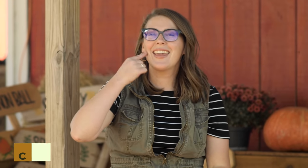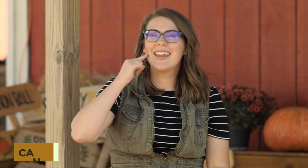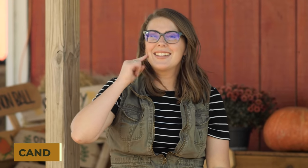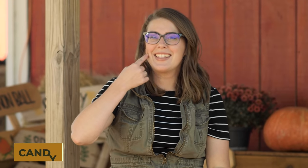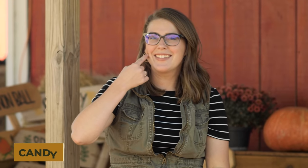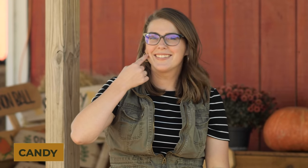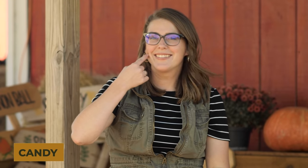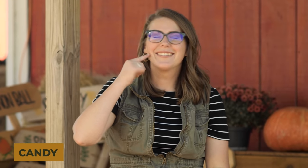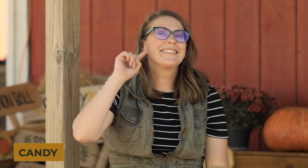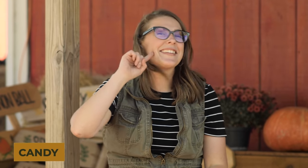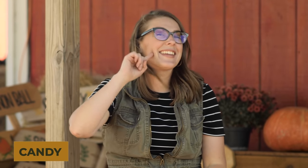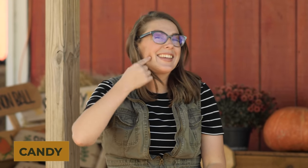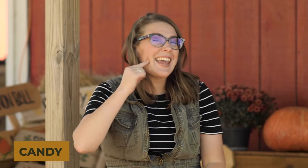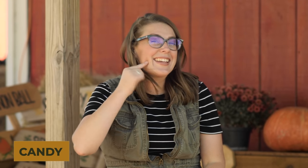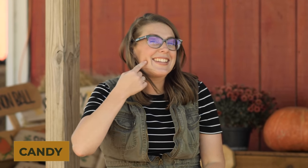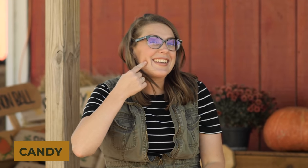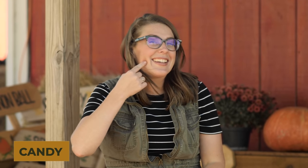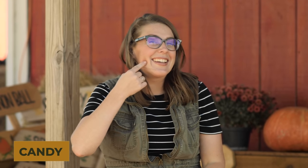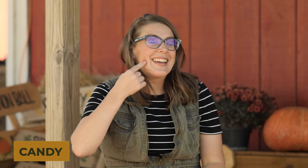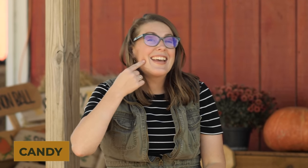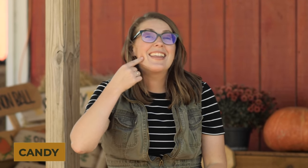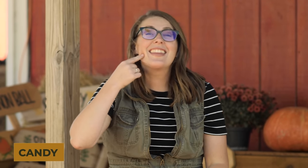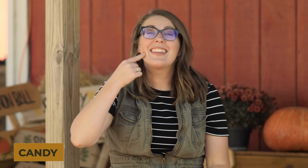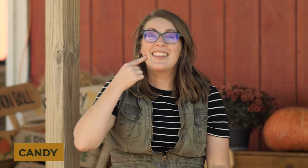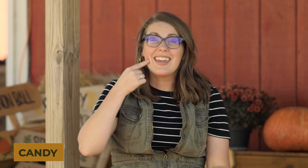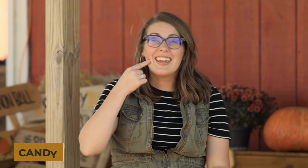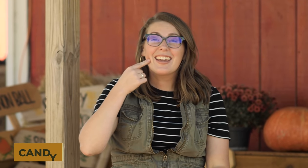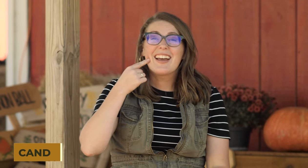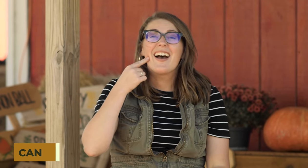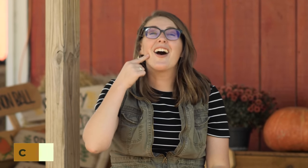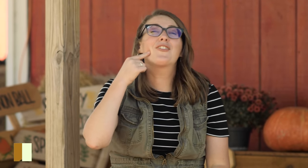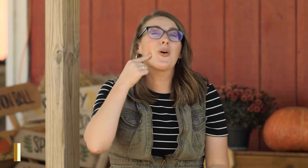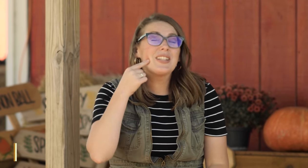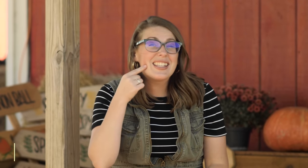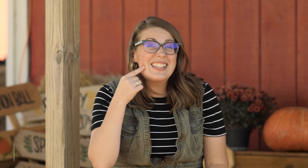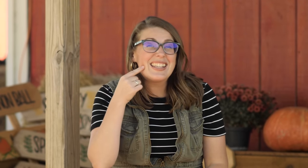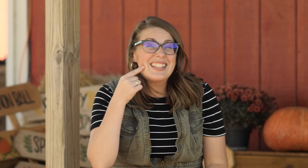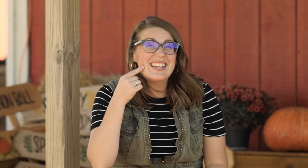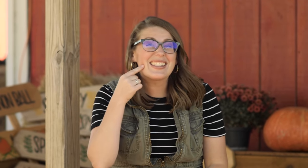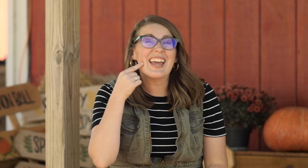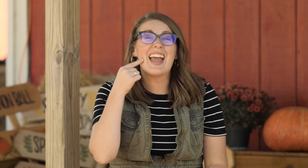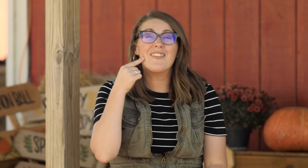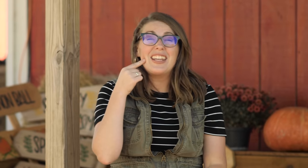'Candy, candy', think of going to the dentist and having to get